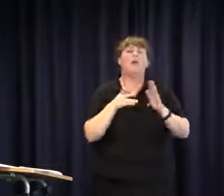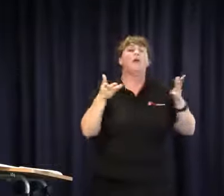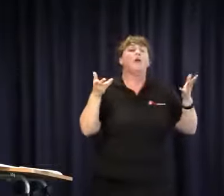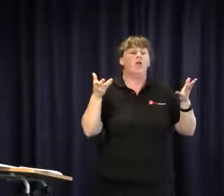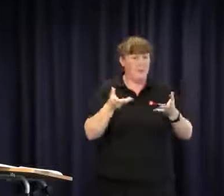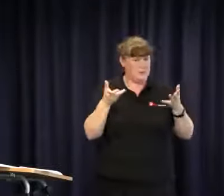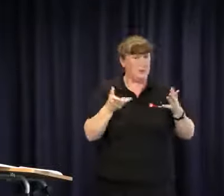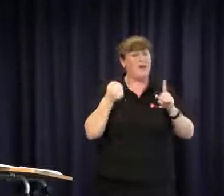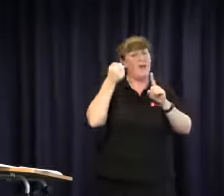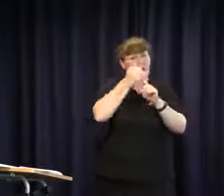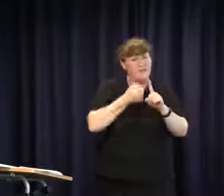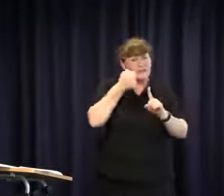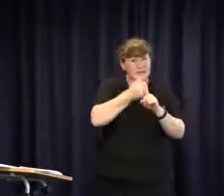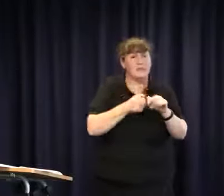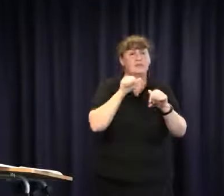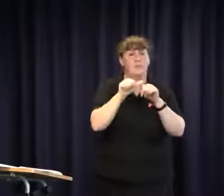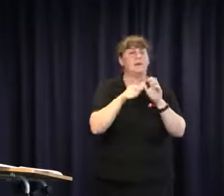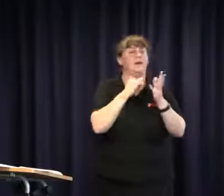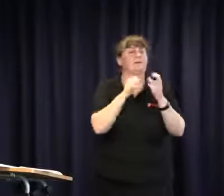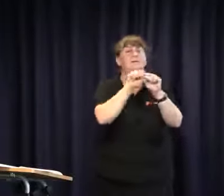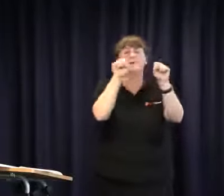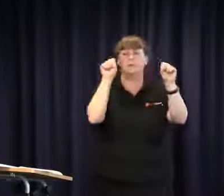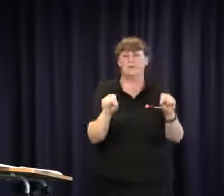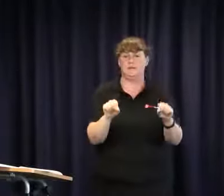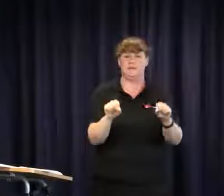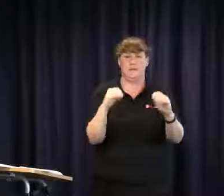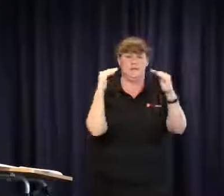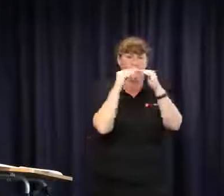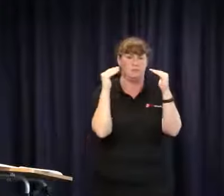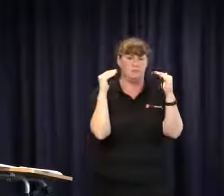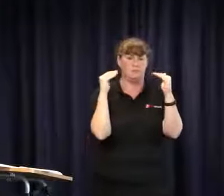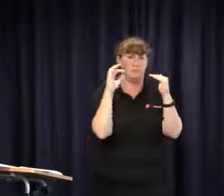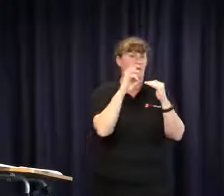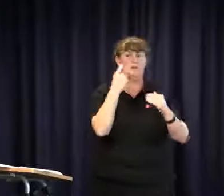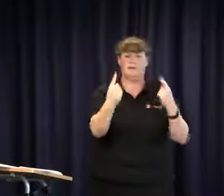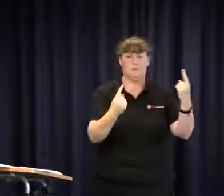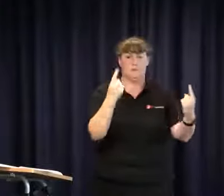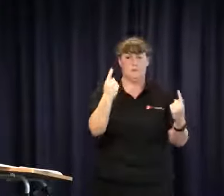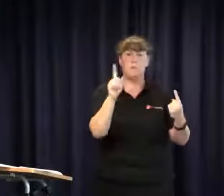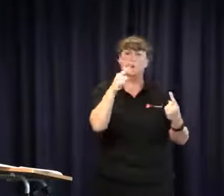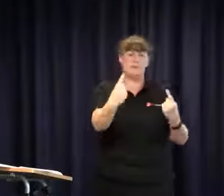you don't have the luxury of time. This is where advocacy is better at a systemic level,